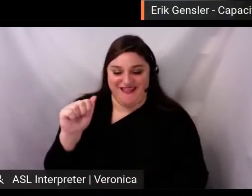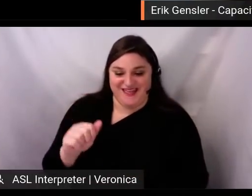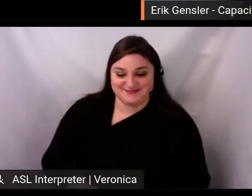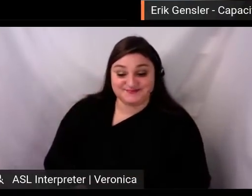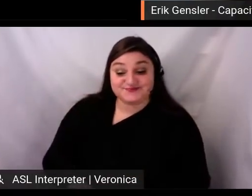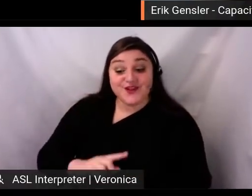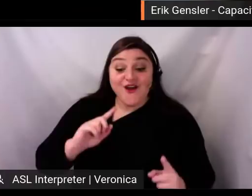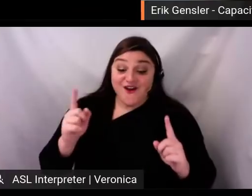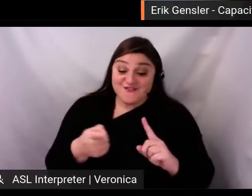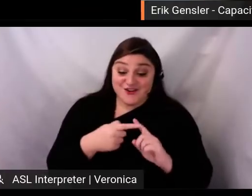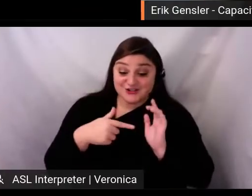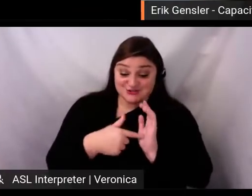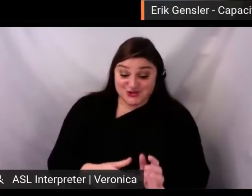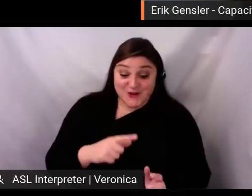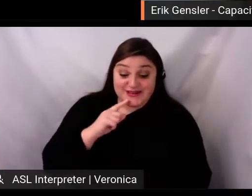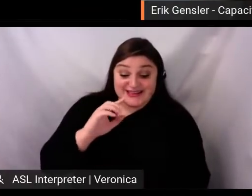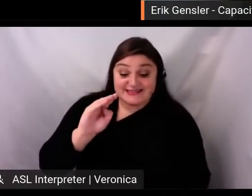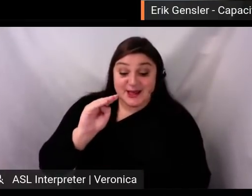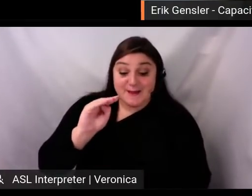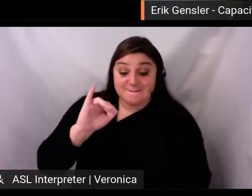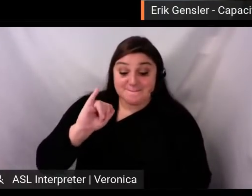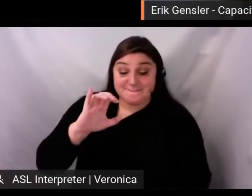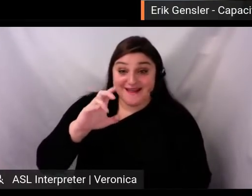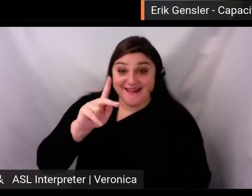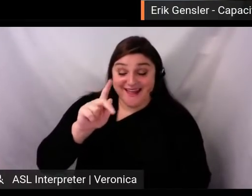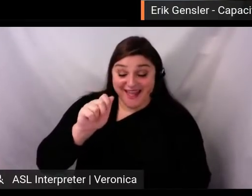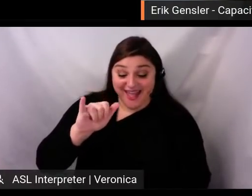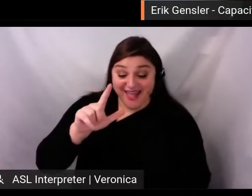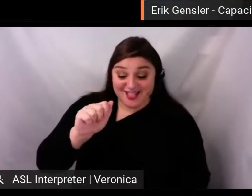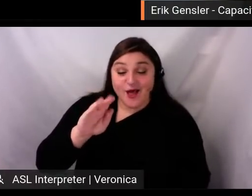manager for Broadway Advocacy Coalition, an organization that